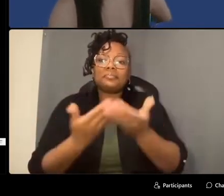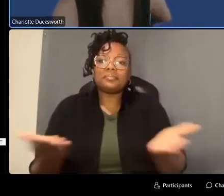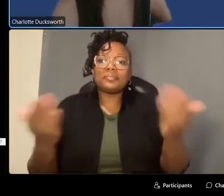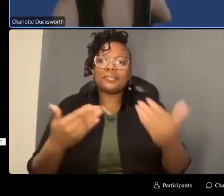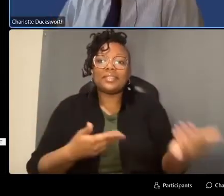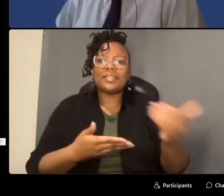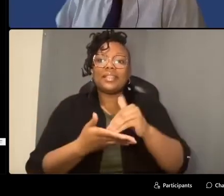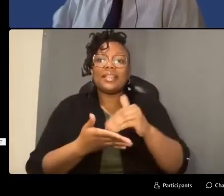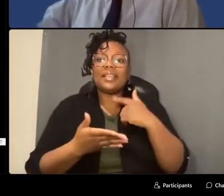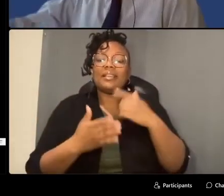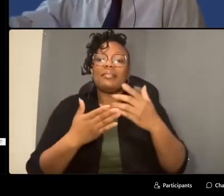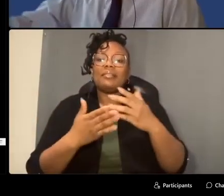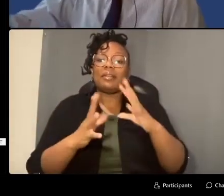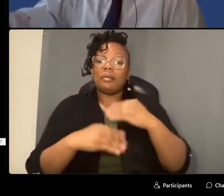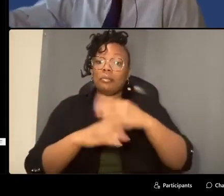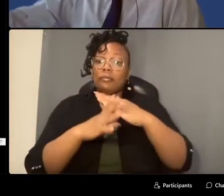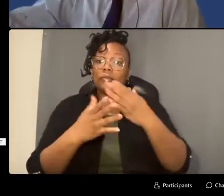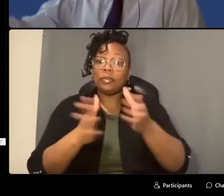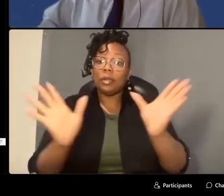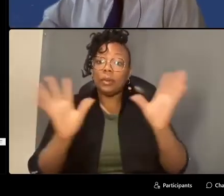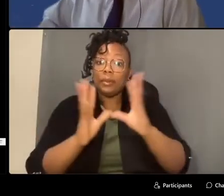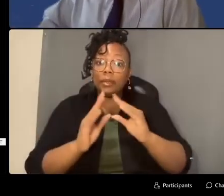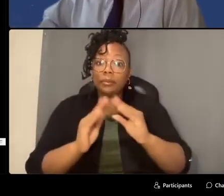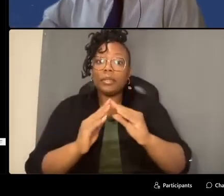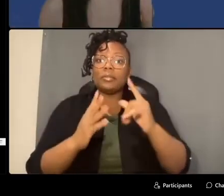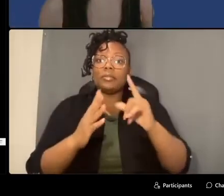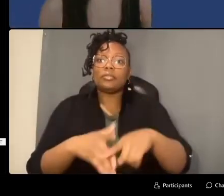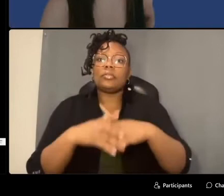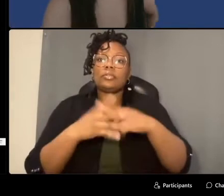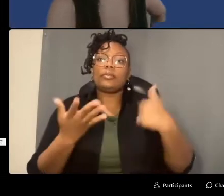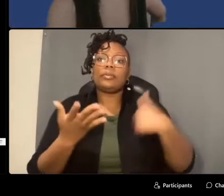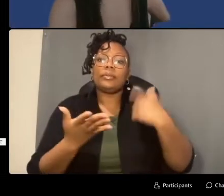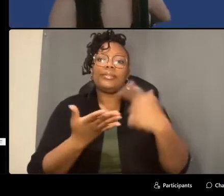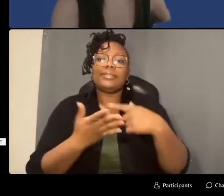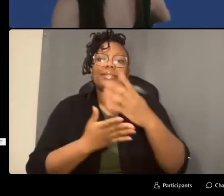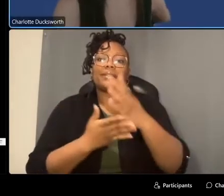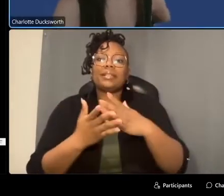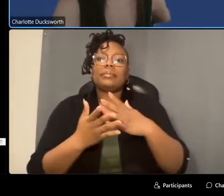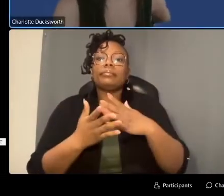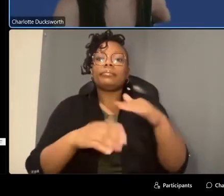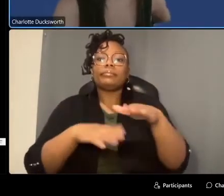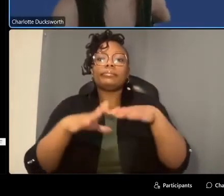our virtual public meeting um just to begin we will go over some basic controls with the webex